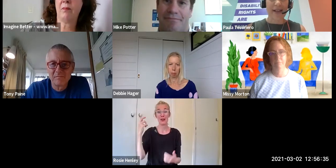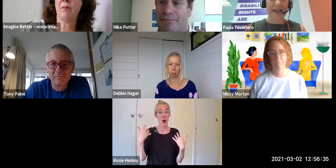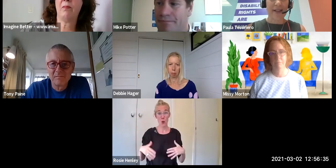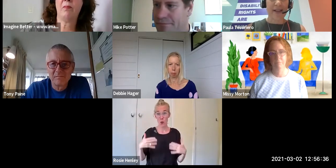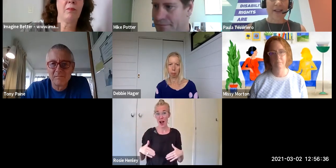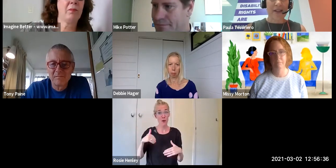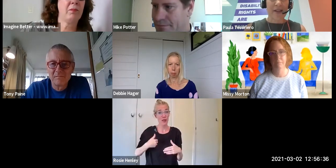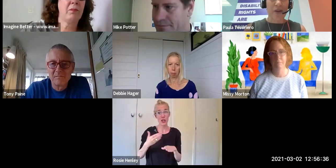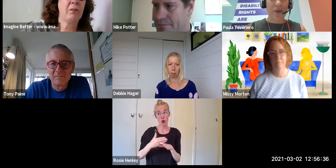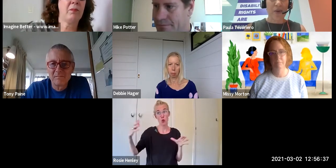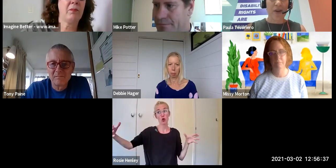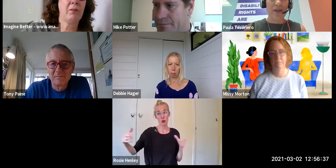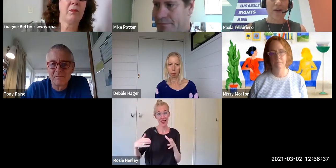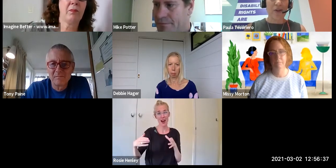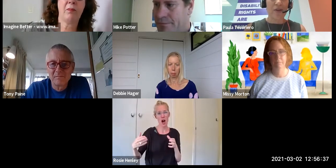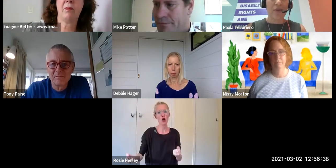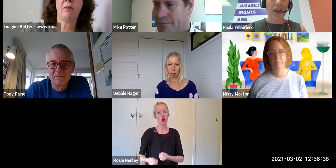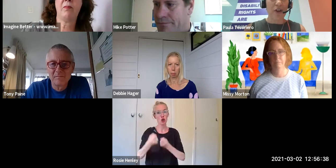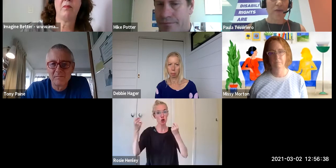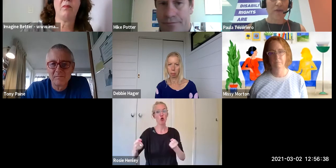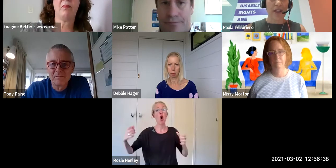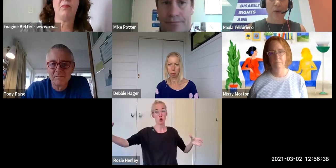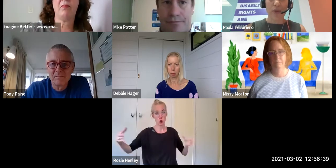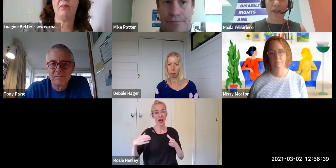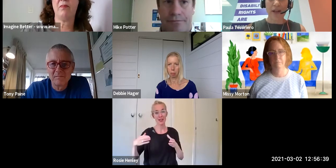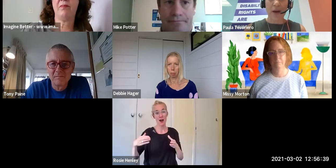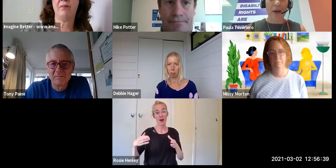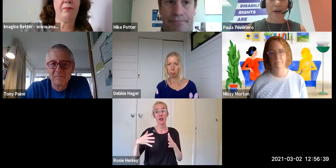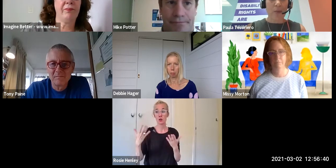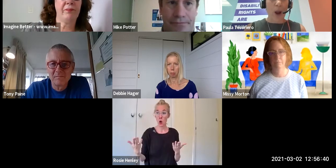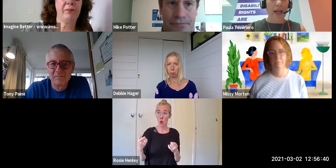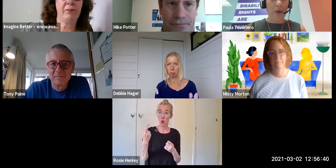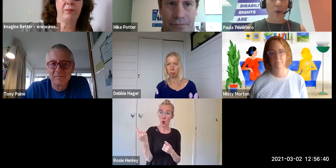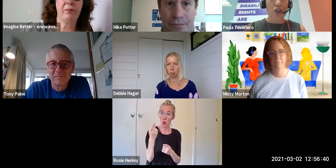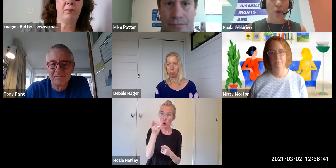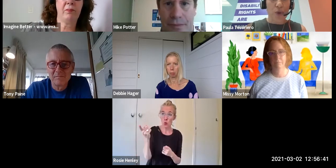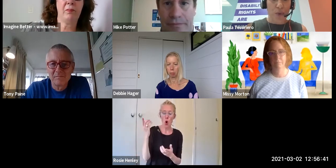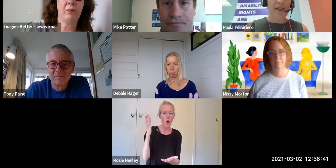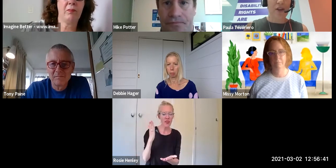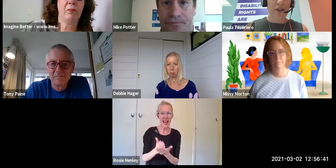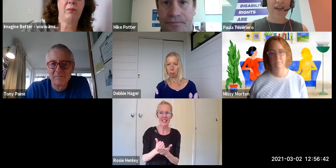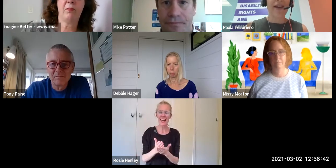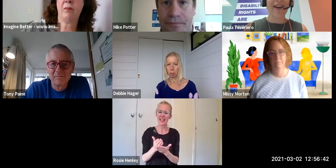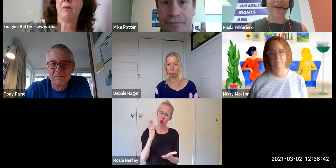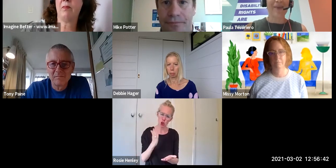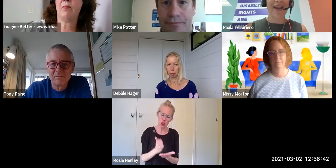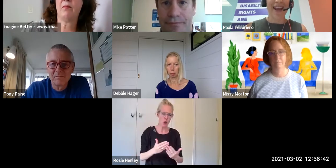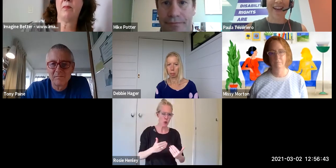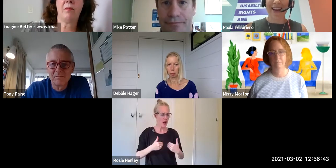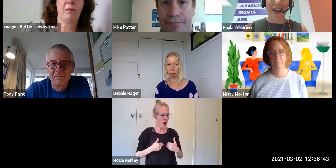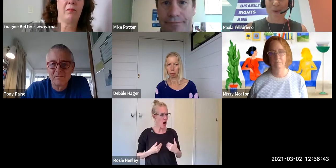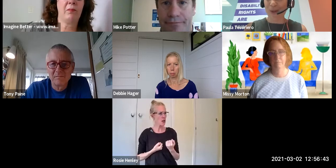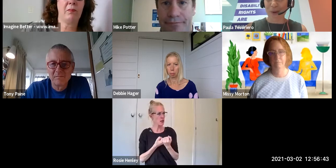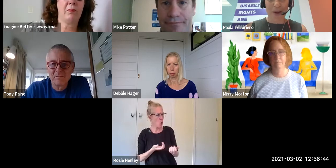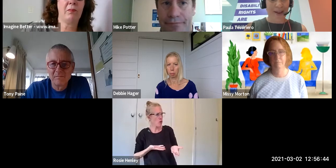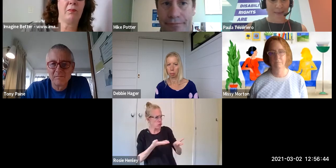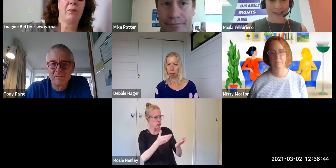And so thank you for the really authentic way in which you do that, Tony and also Missy